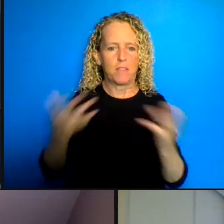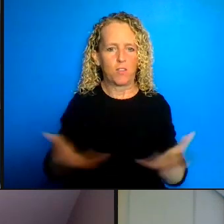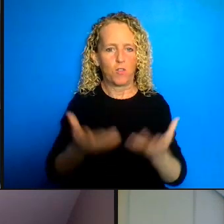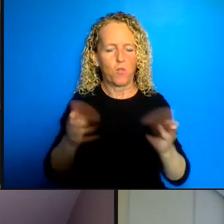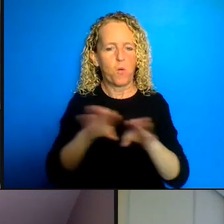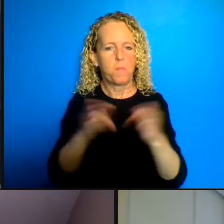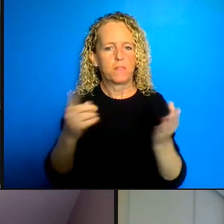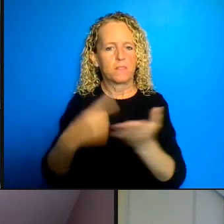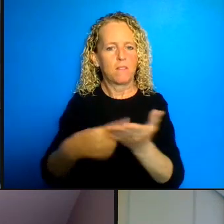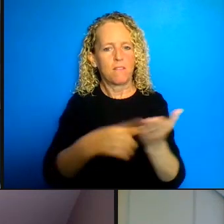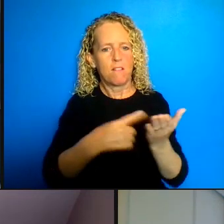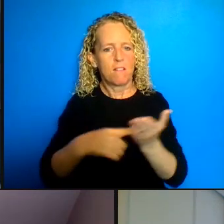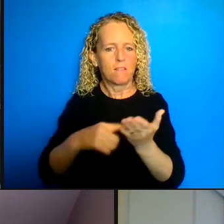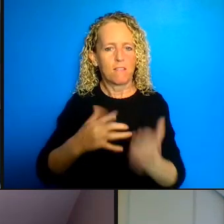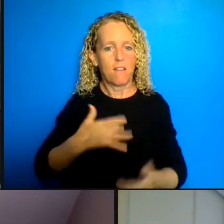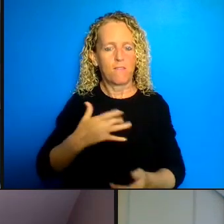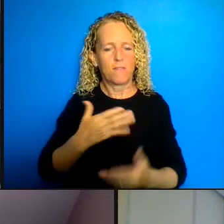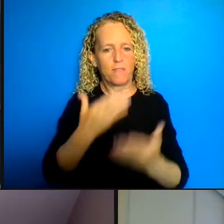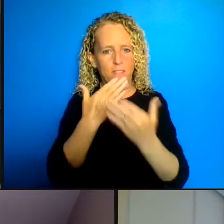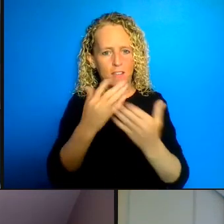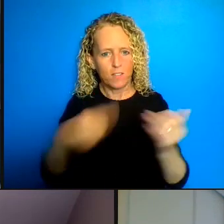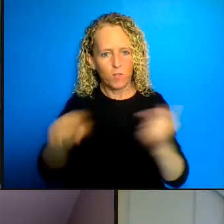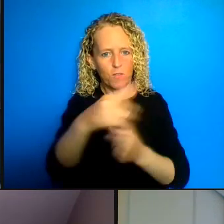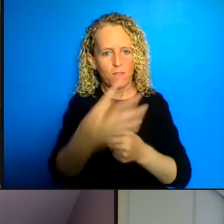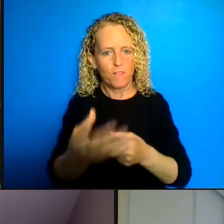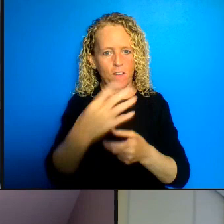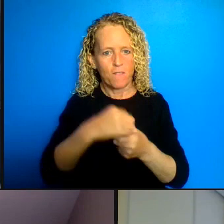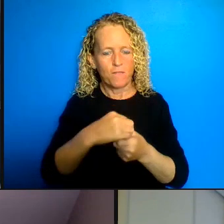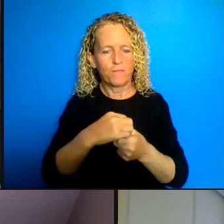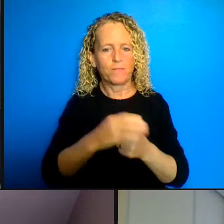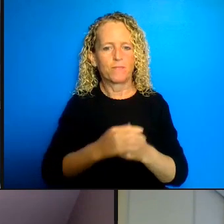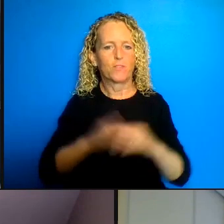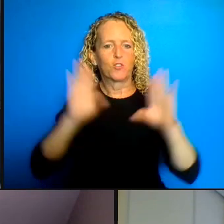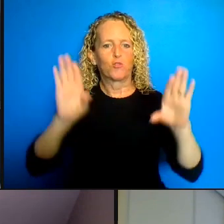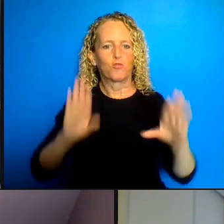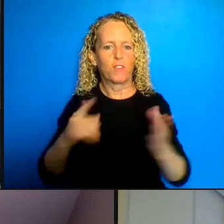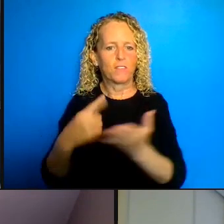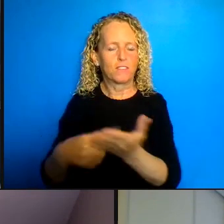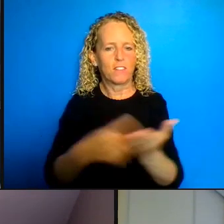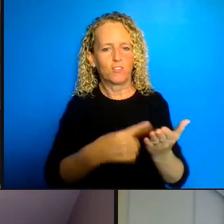being here and again it was a great conversation that I hope we could